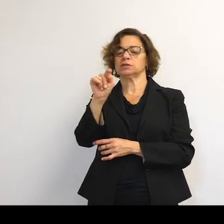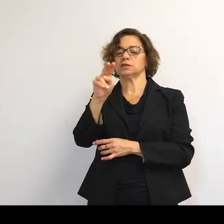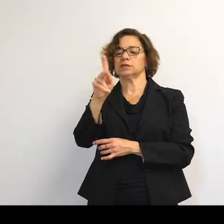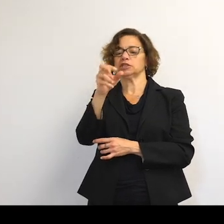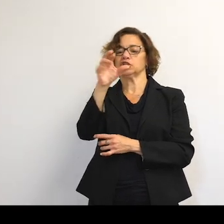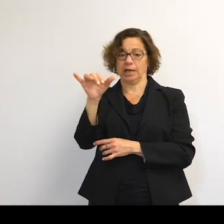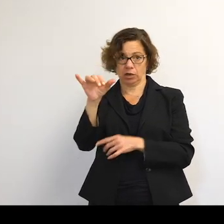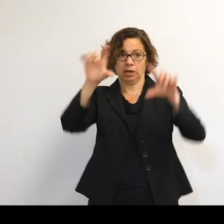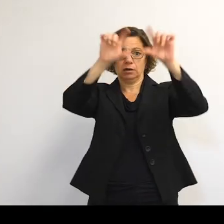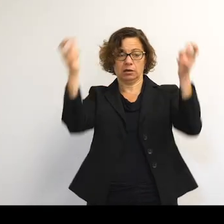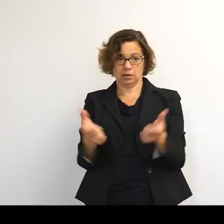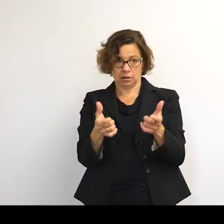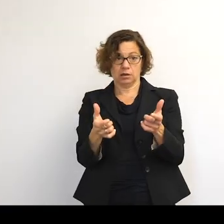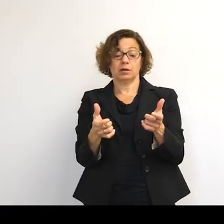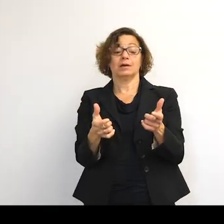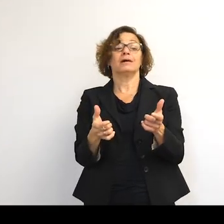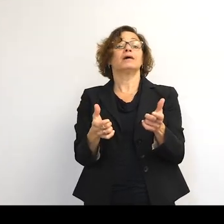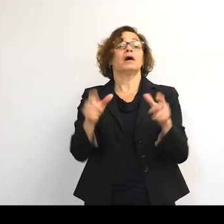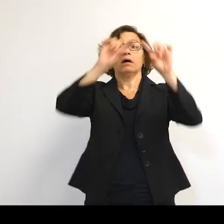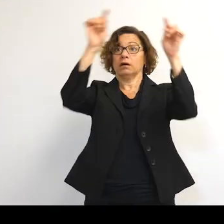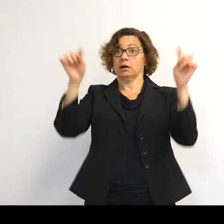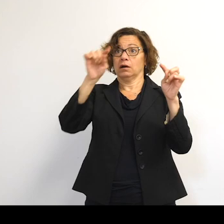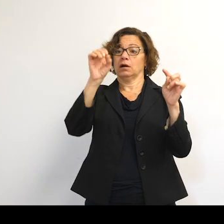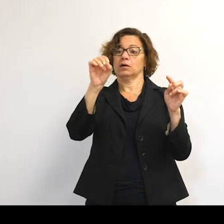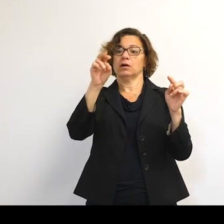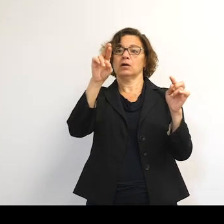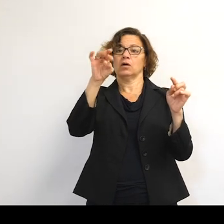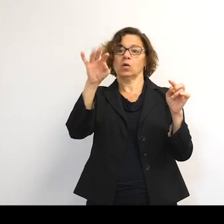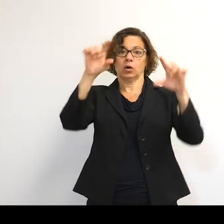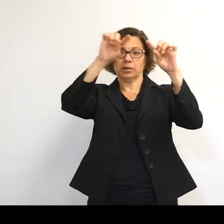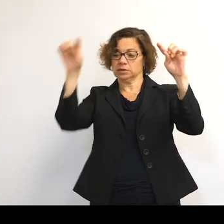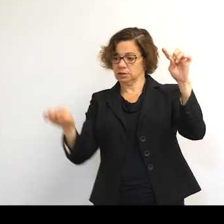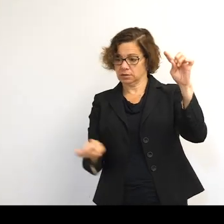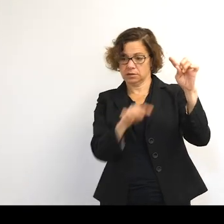is exactly the same as the time it takes the Earth to do one rotation.